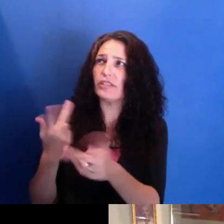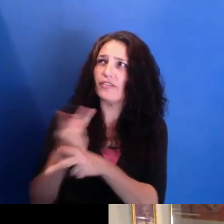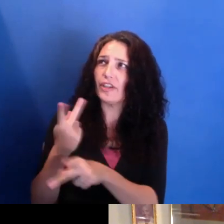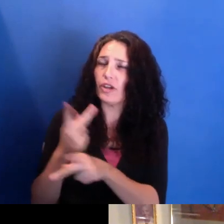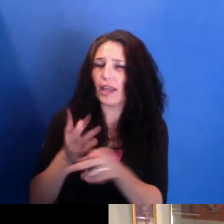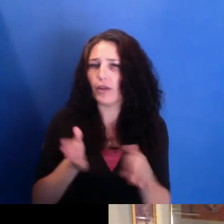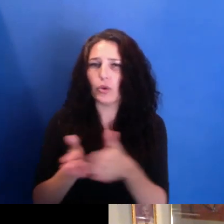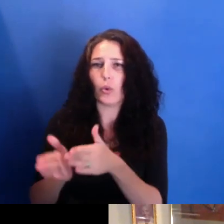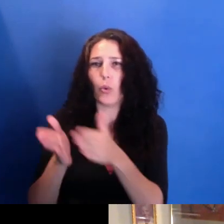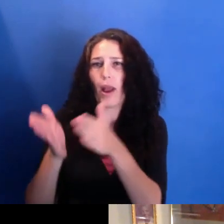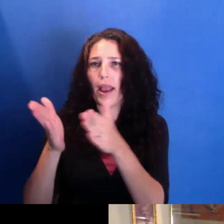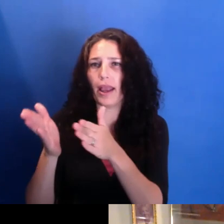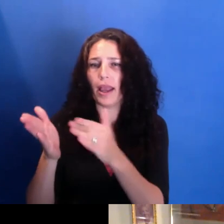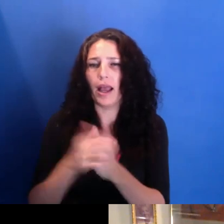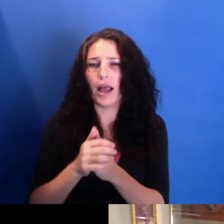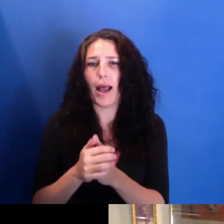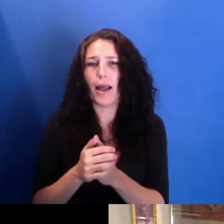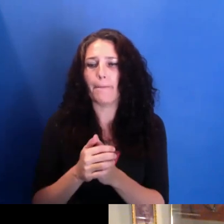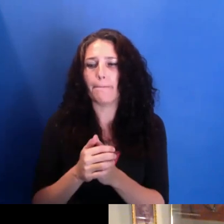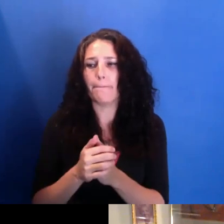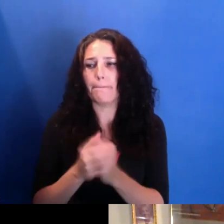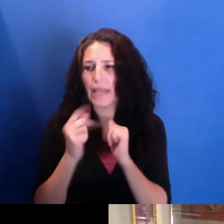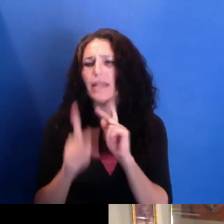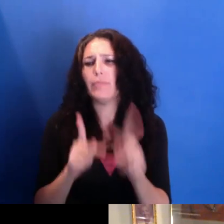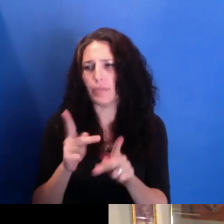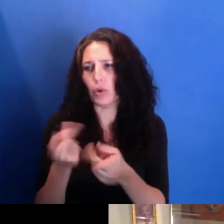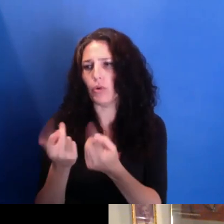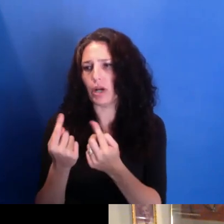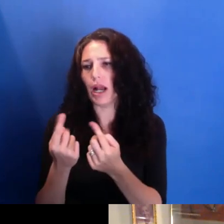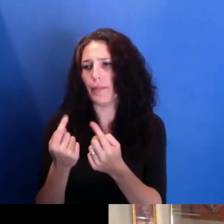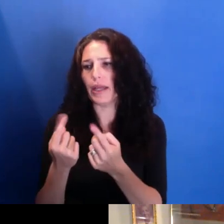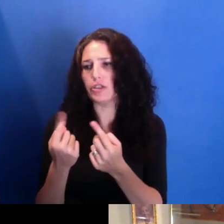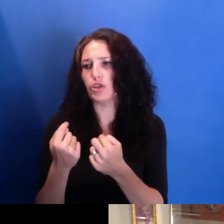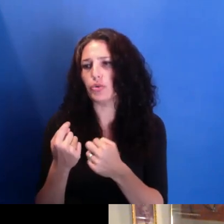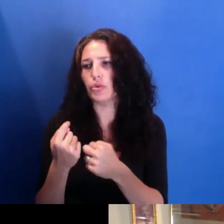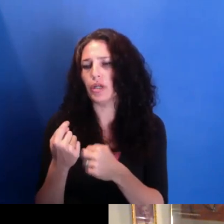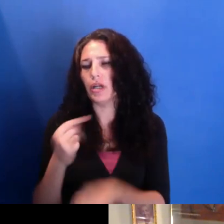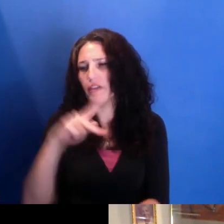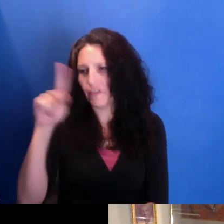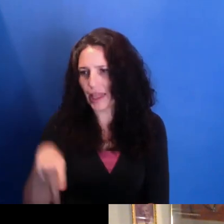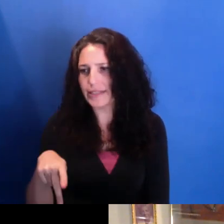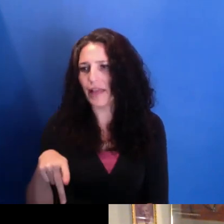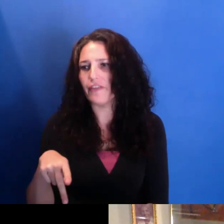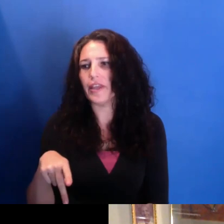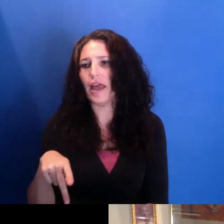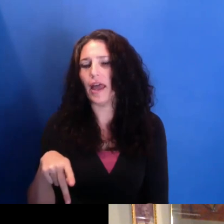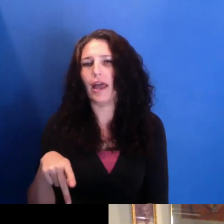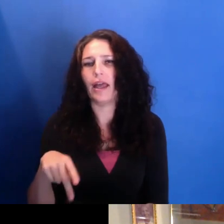into Philadelphia at that time. I mean, folks like certainly Toni Cade Bambara had a really,